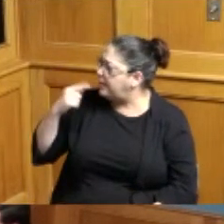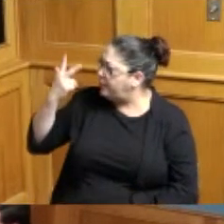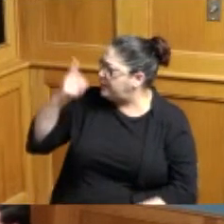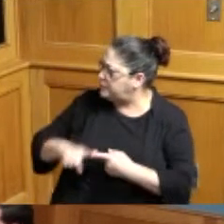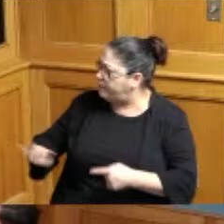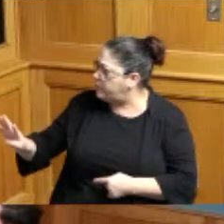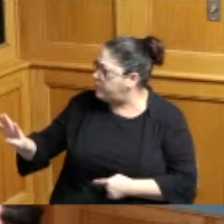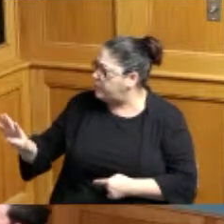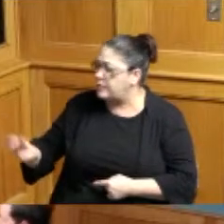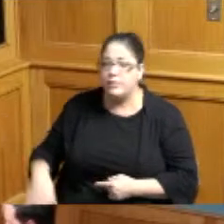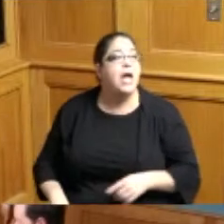together